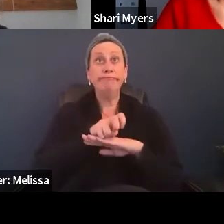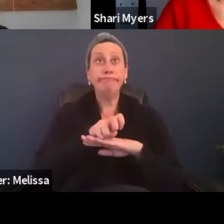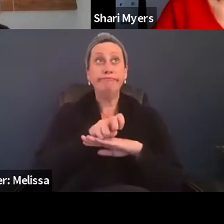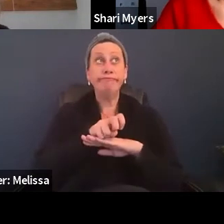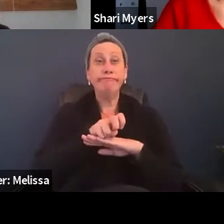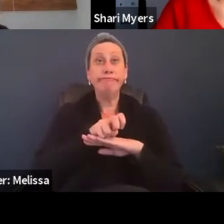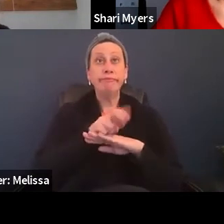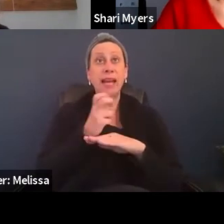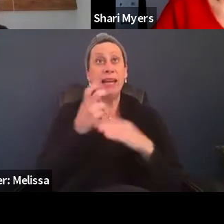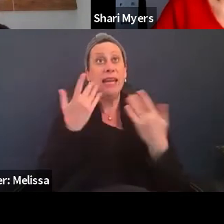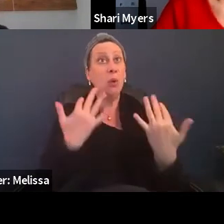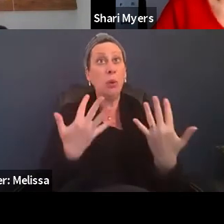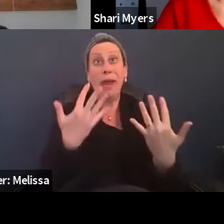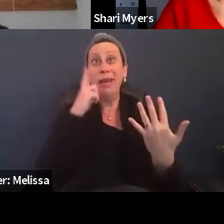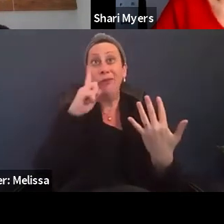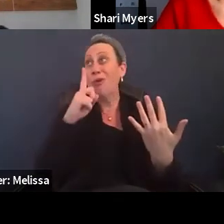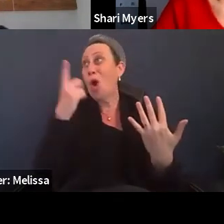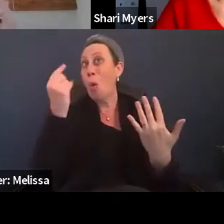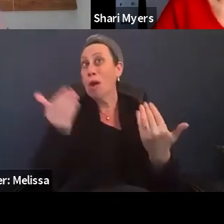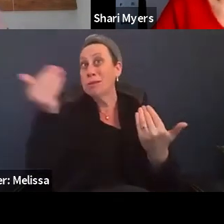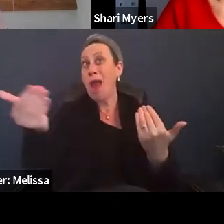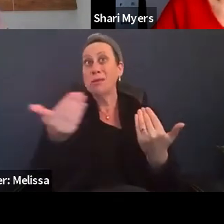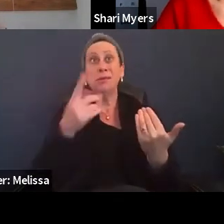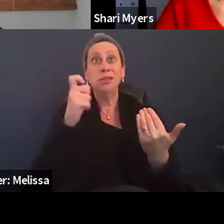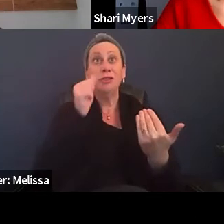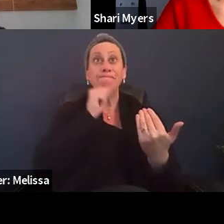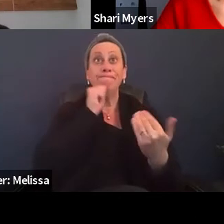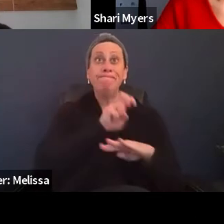what his next steps were going to be. This was after hurricane war.